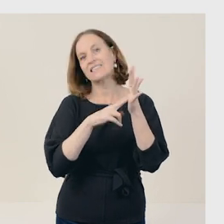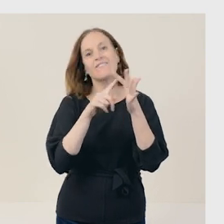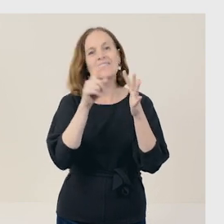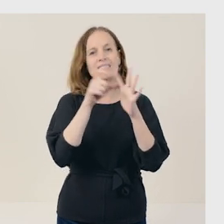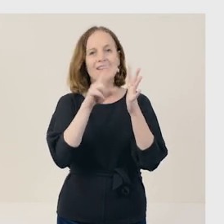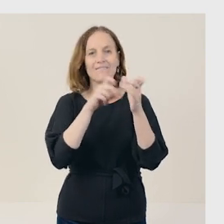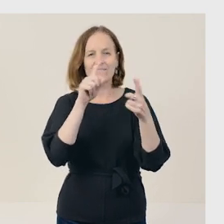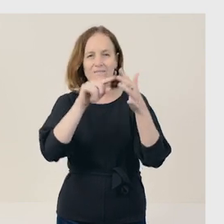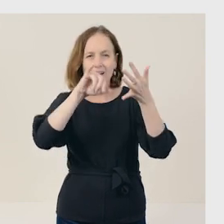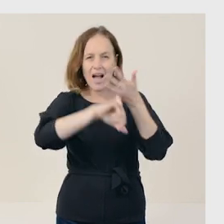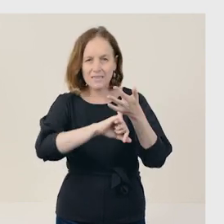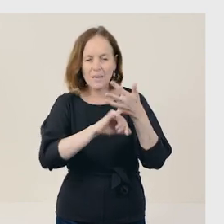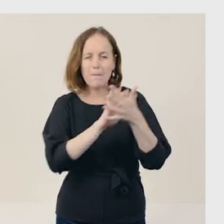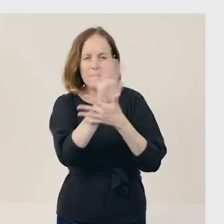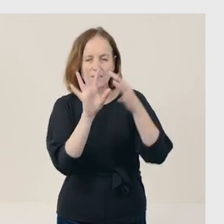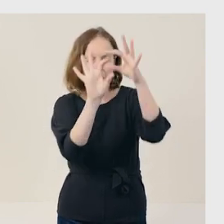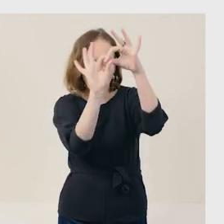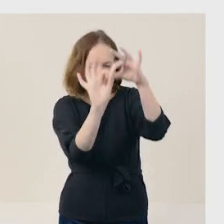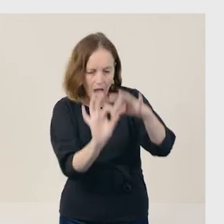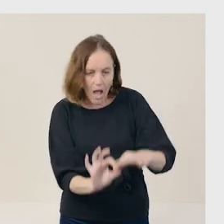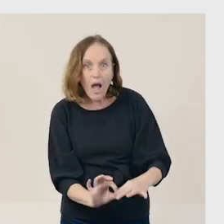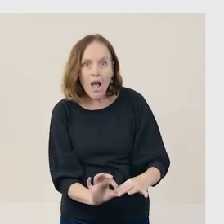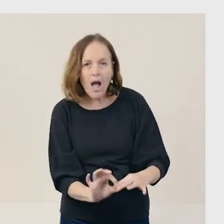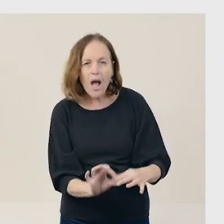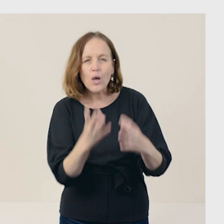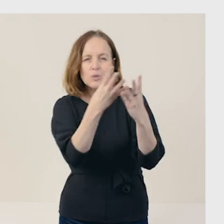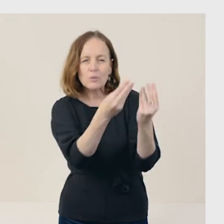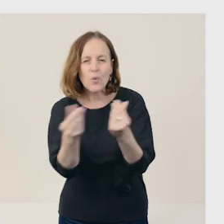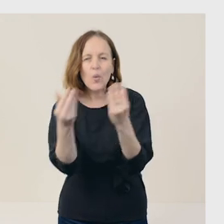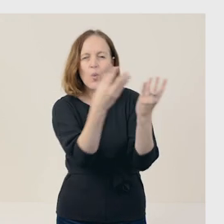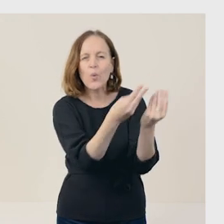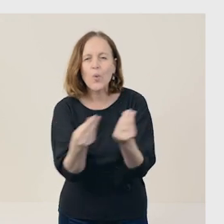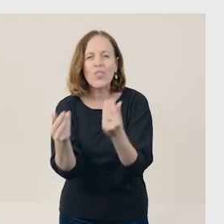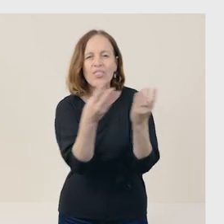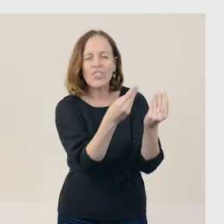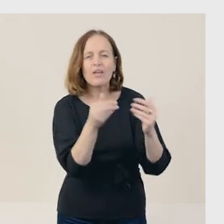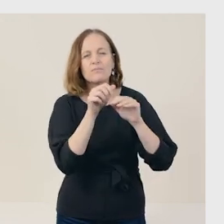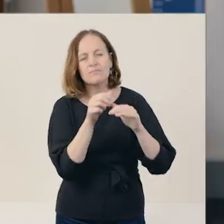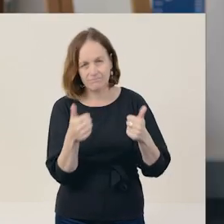to bind different parts of a text together, to give it unity and make it flow.